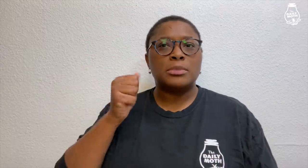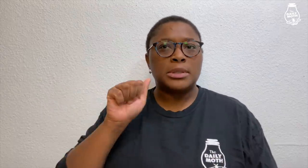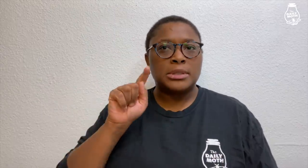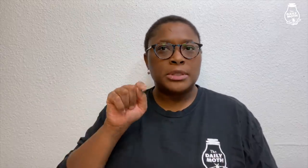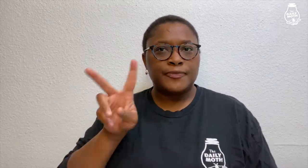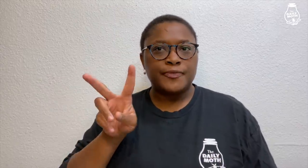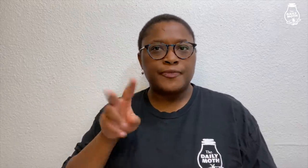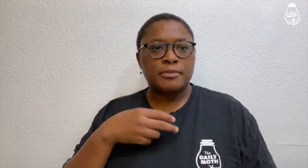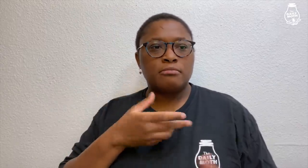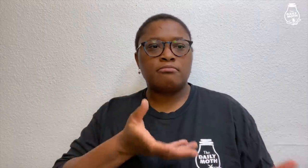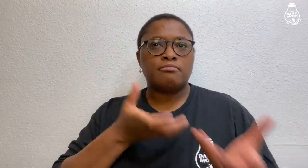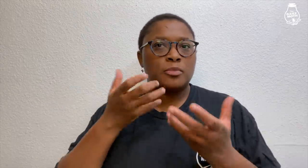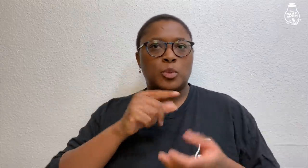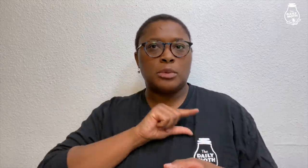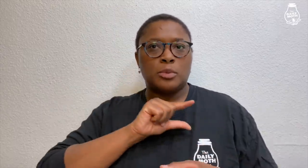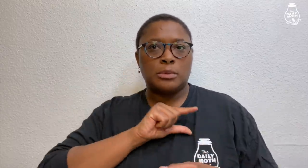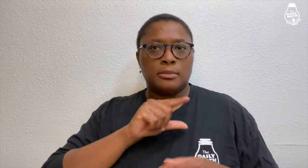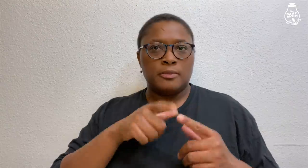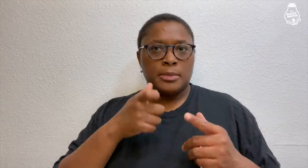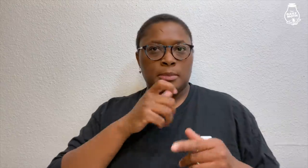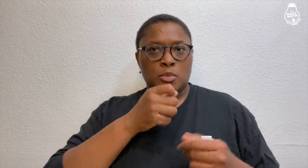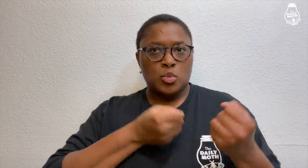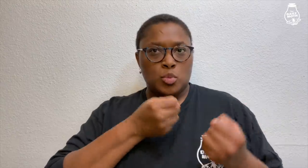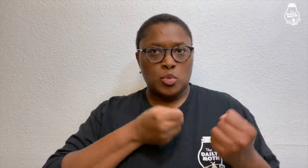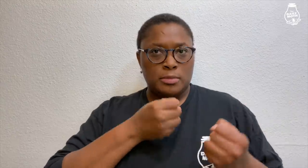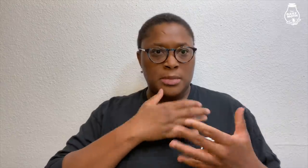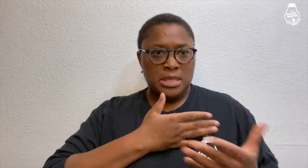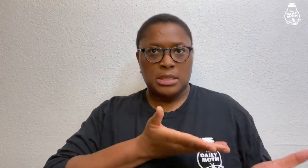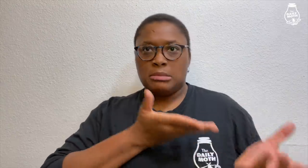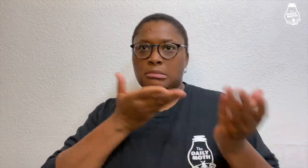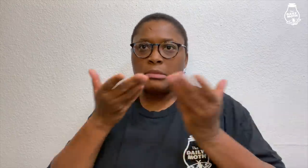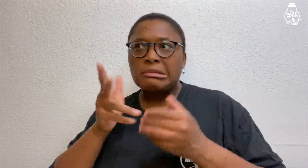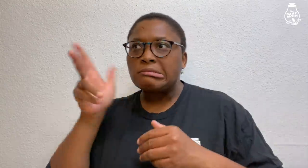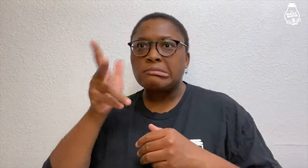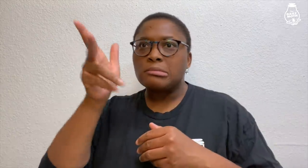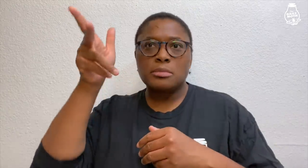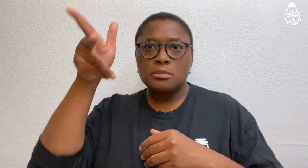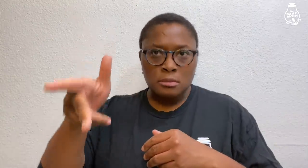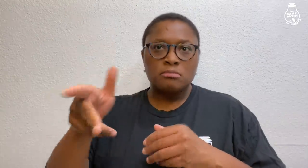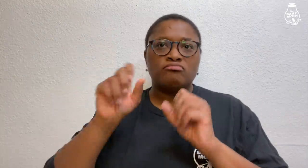so I took the ATV and took Grant's body from the car